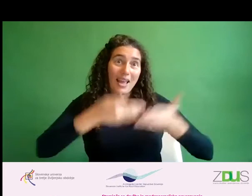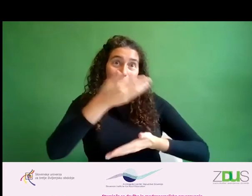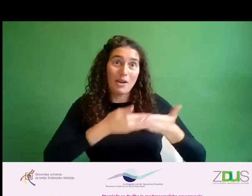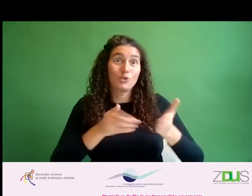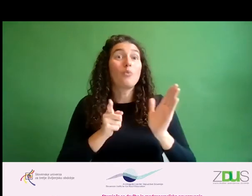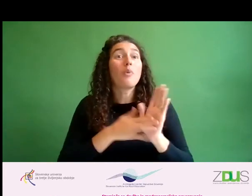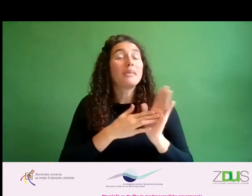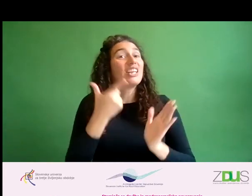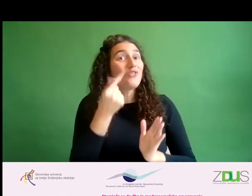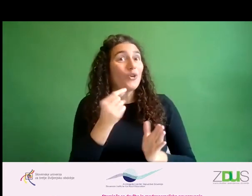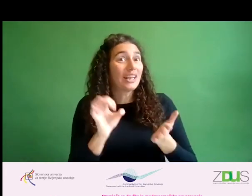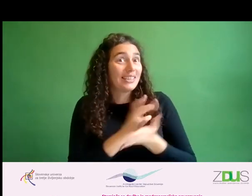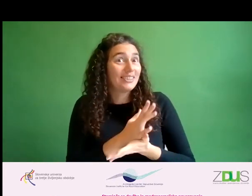What would you say, Mateja?